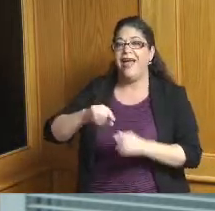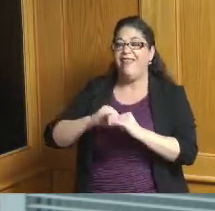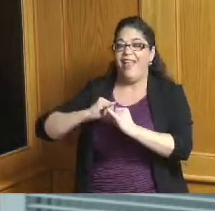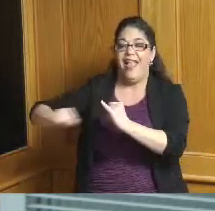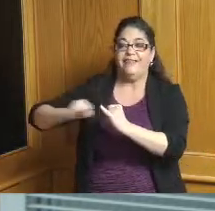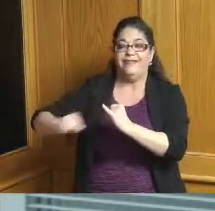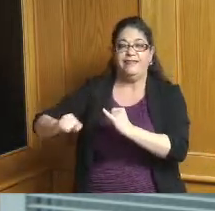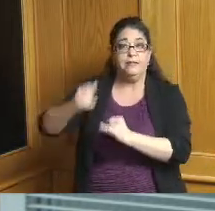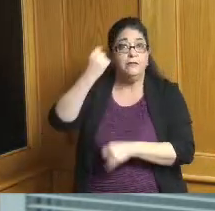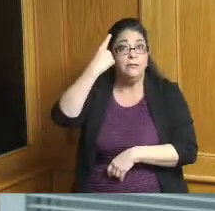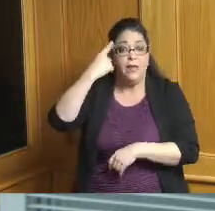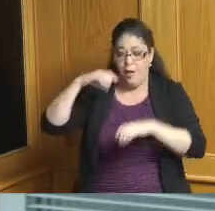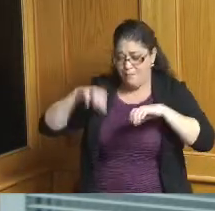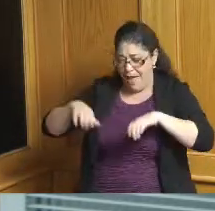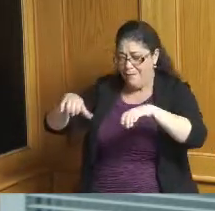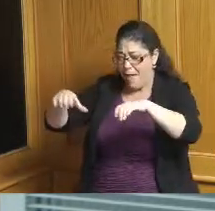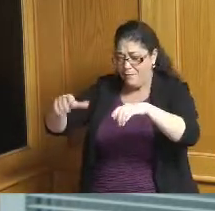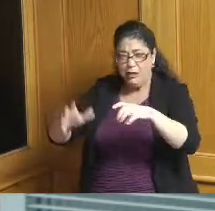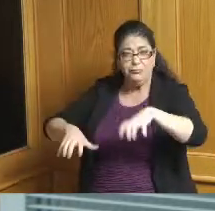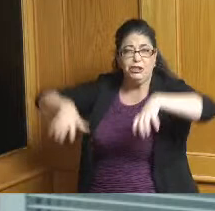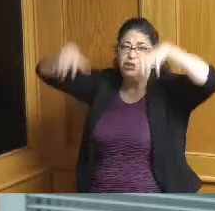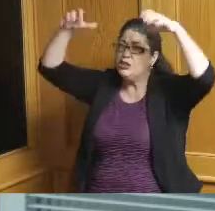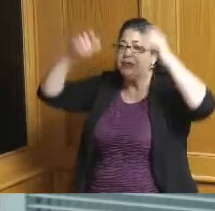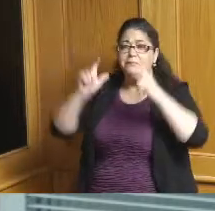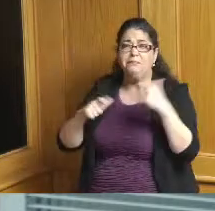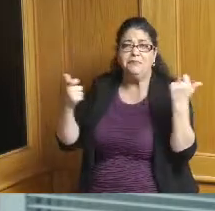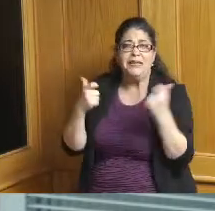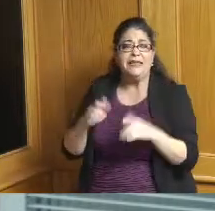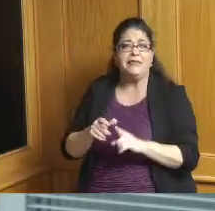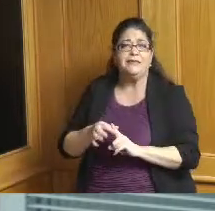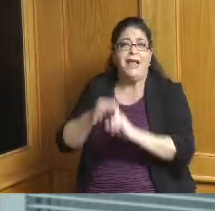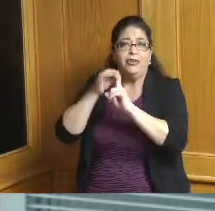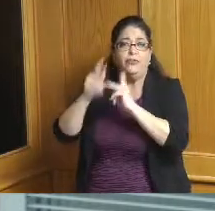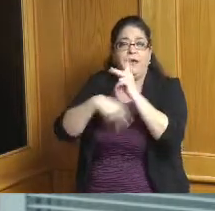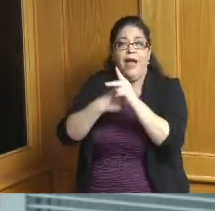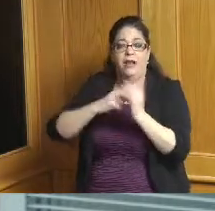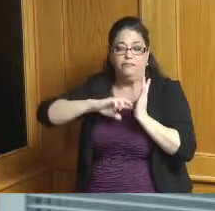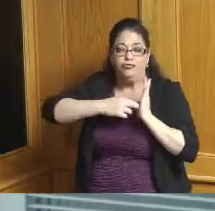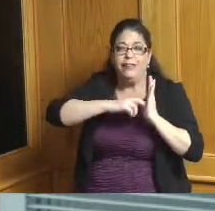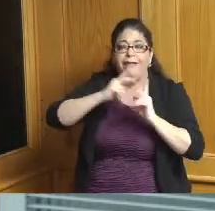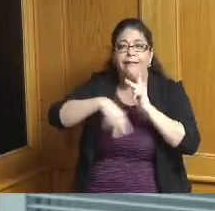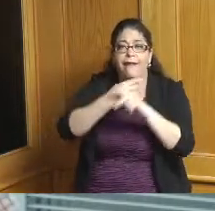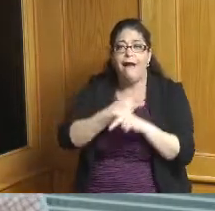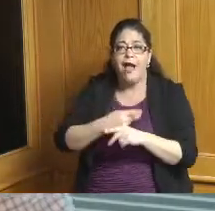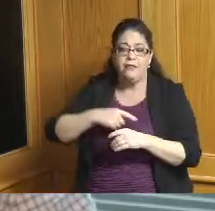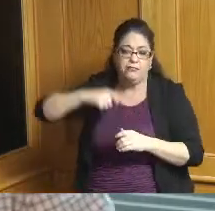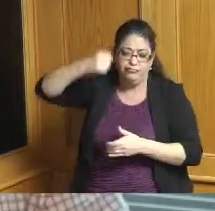very successful area for us it includes specialty drilling operations a lot of machining companies